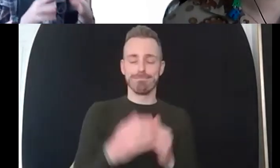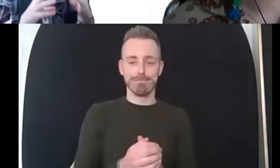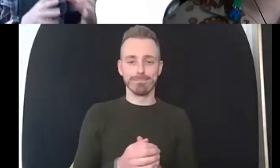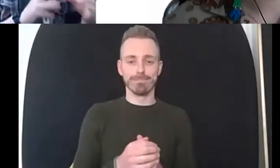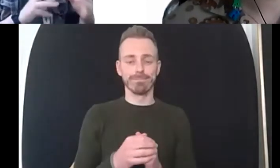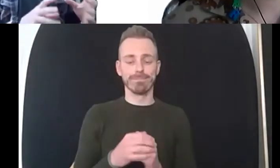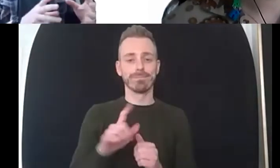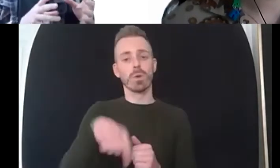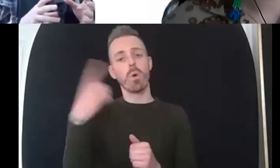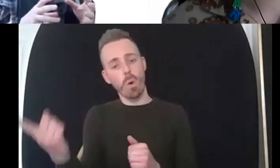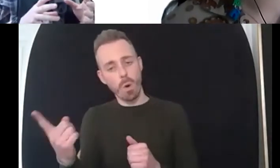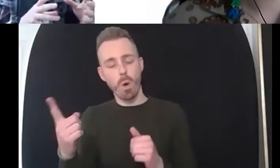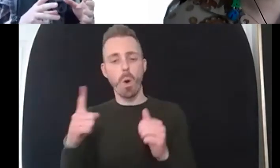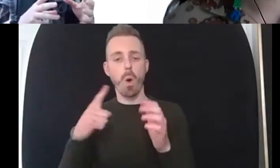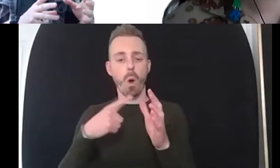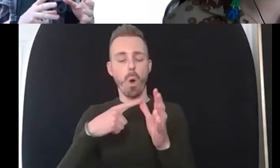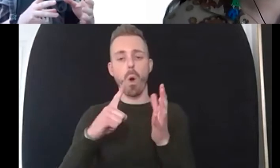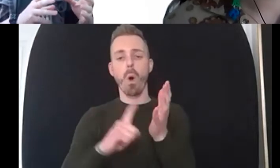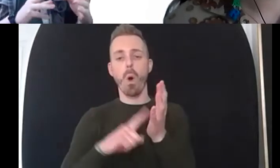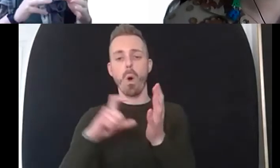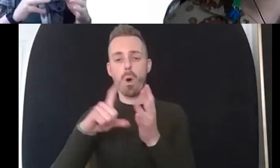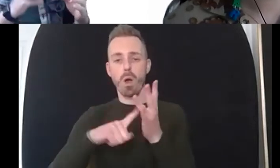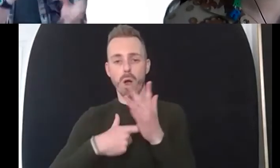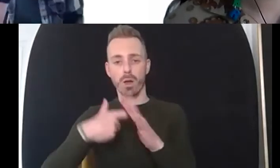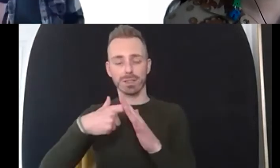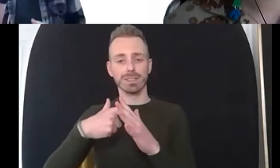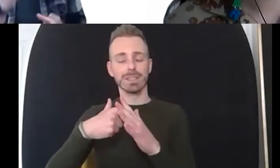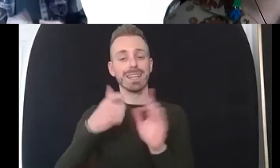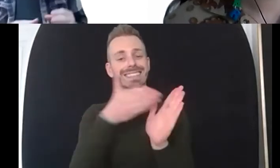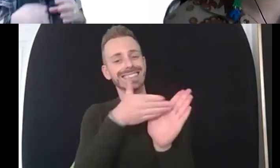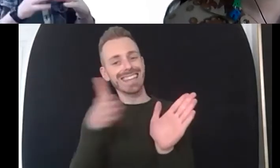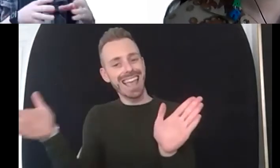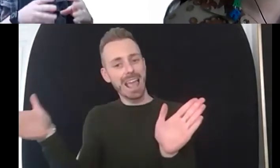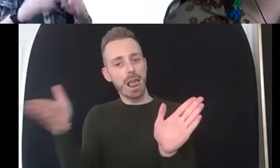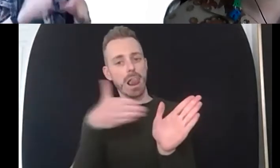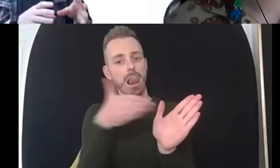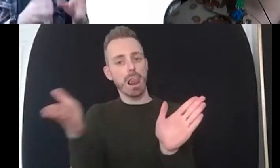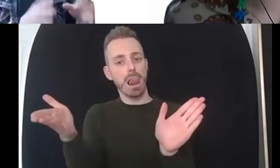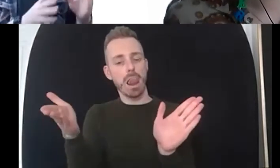scale of prejudice um and now those people who don't know about allport or port was also a